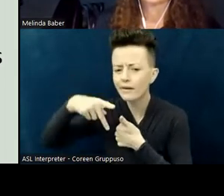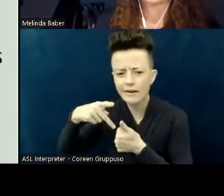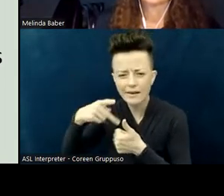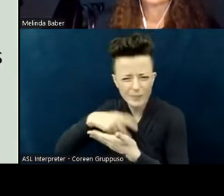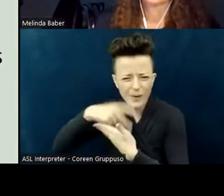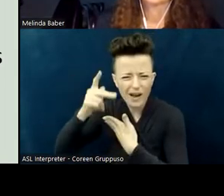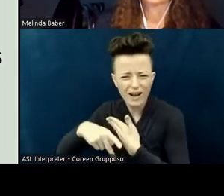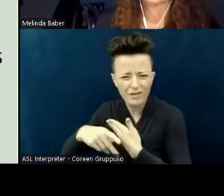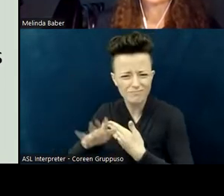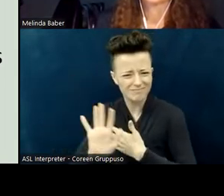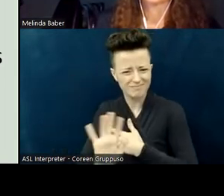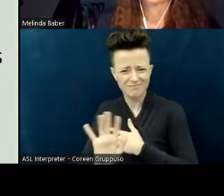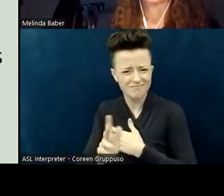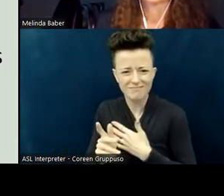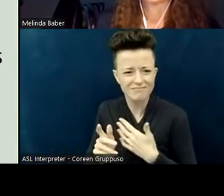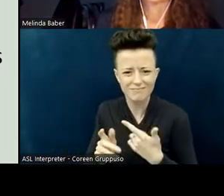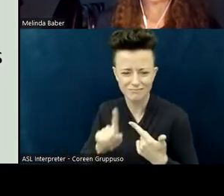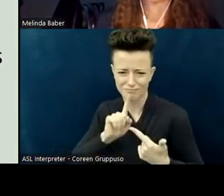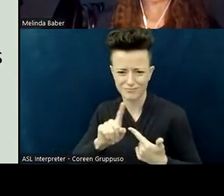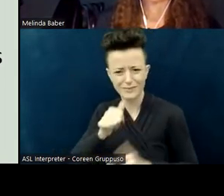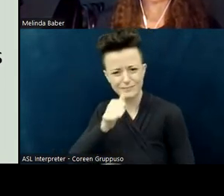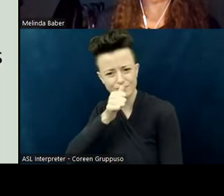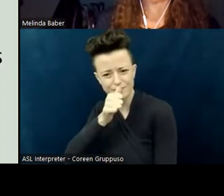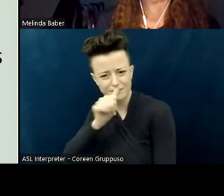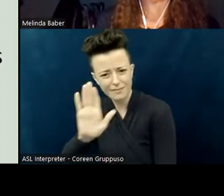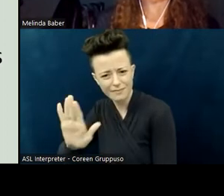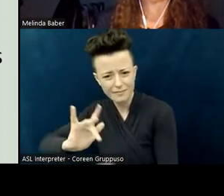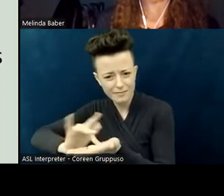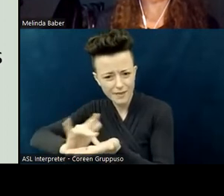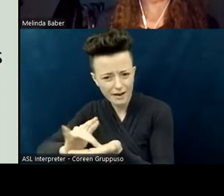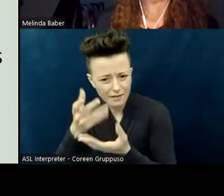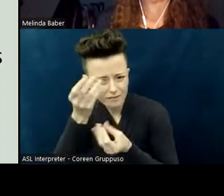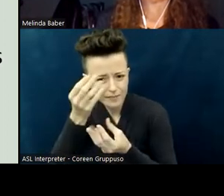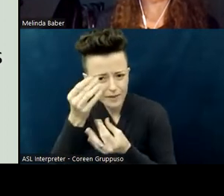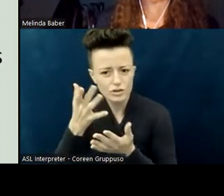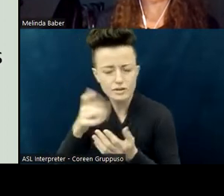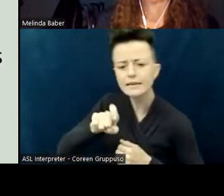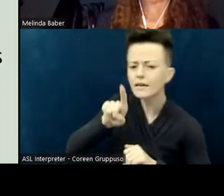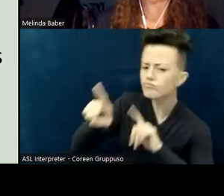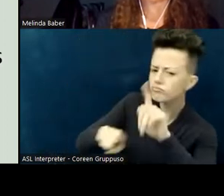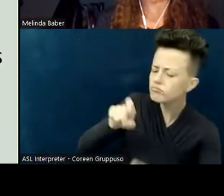anybody who doesn't need it (and nobody needs it). They need to know what you need to participate; they don't need to know what's wrong.